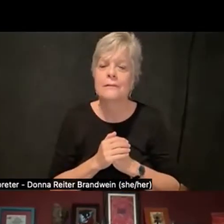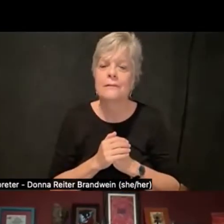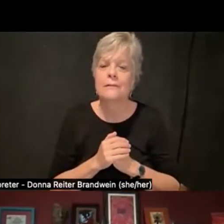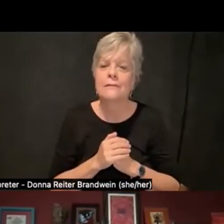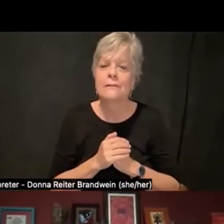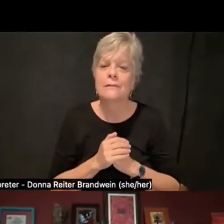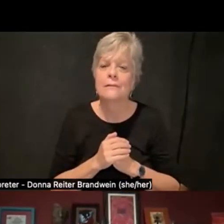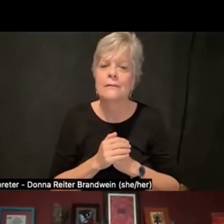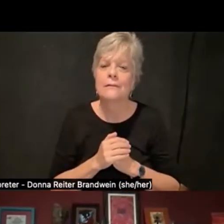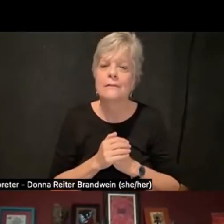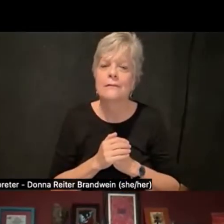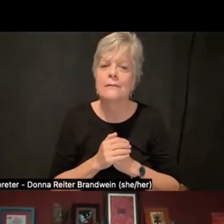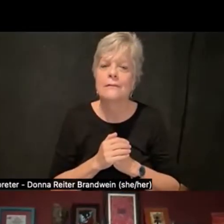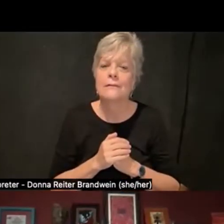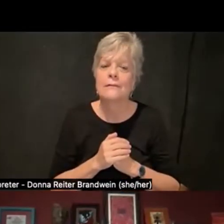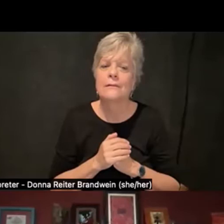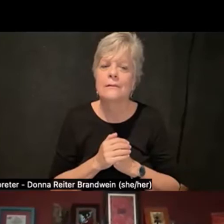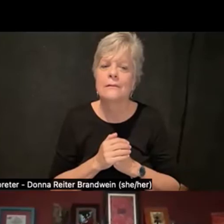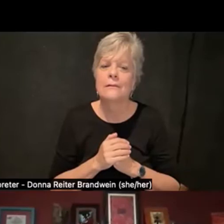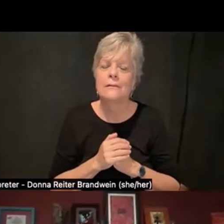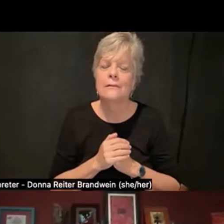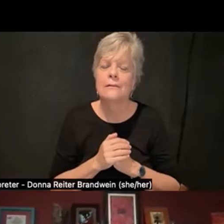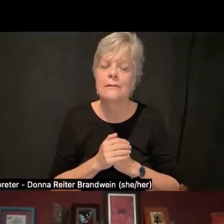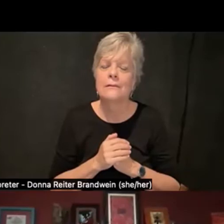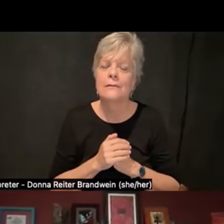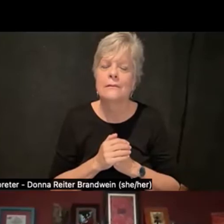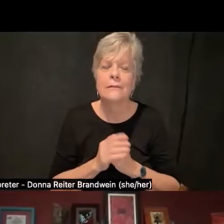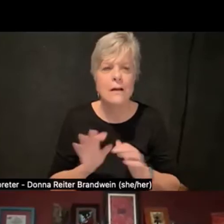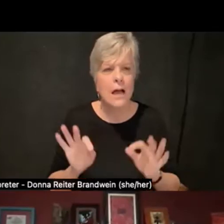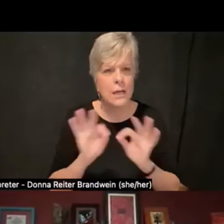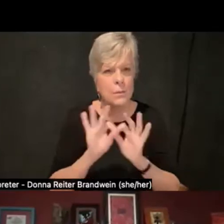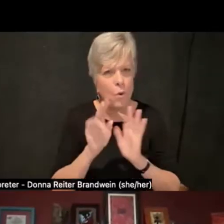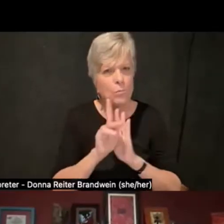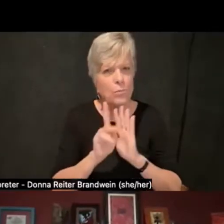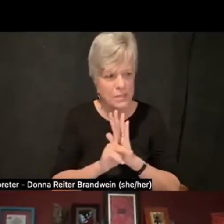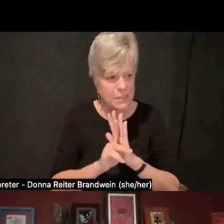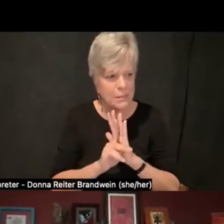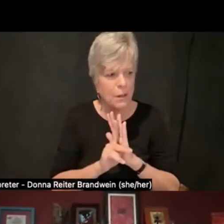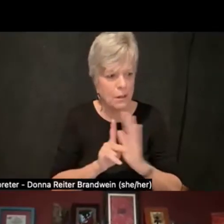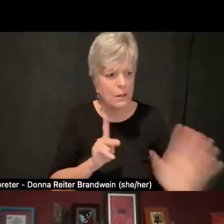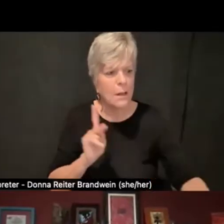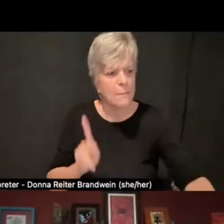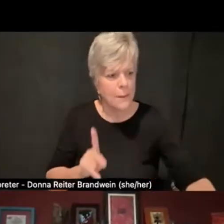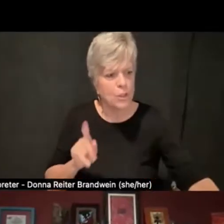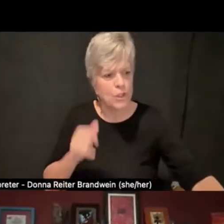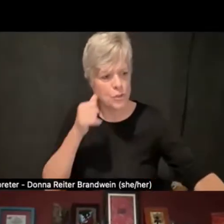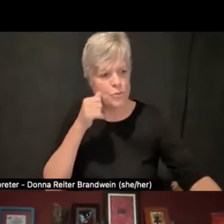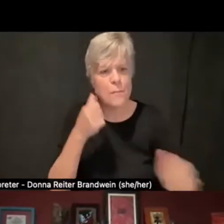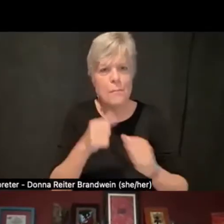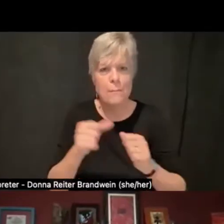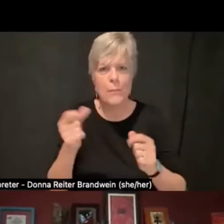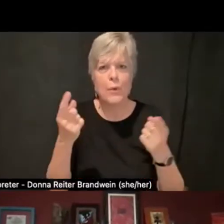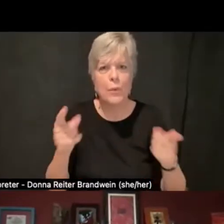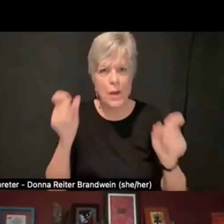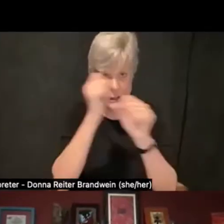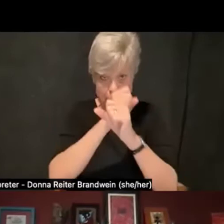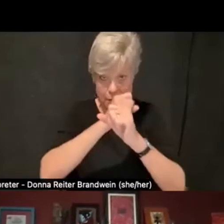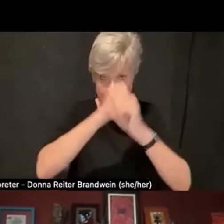I think an important principle that people should keep in mind when envisioning and creating